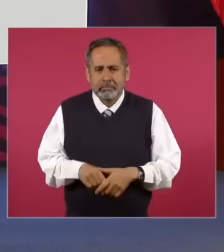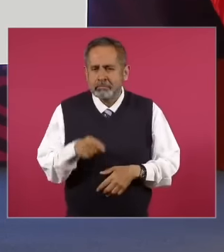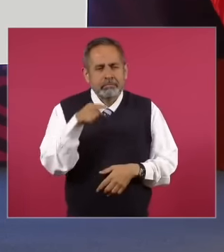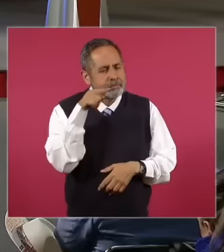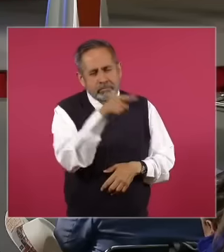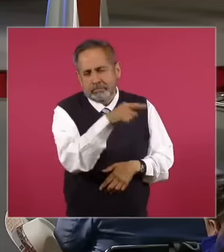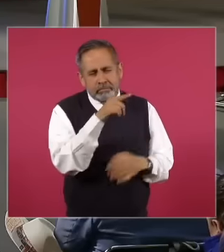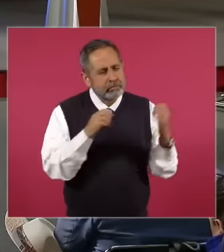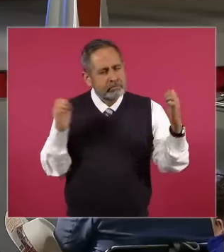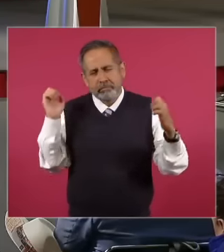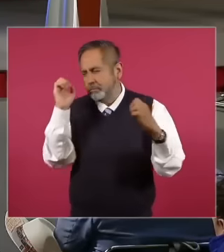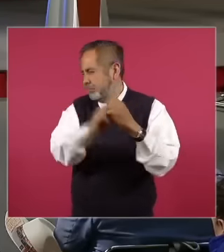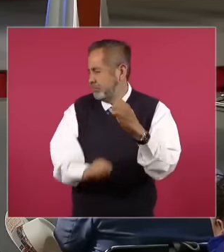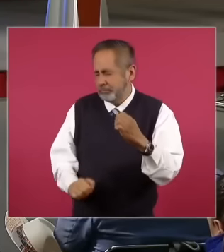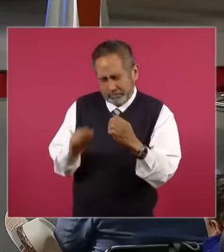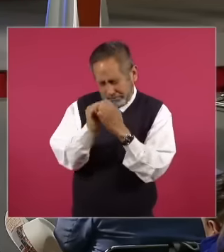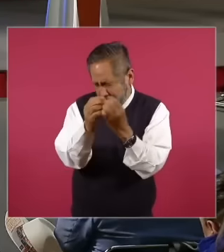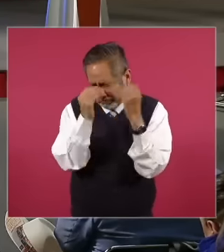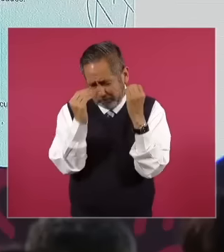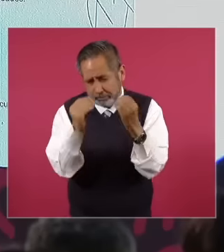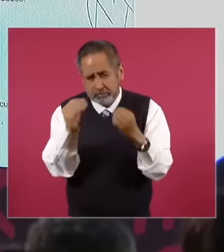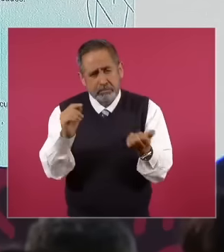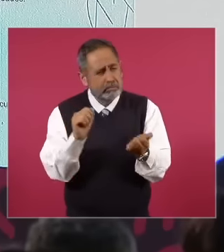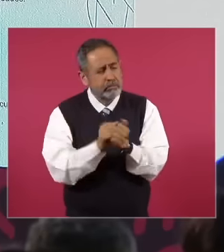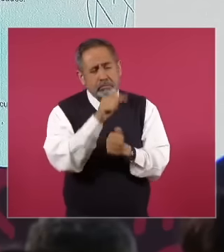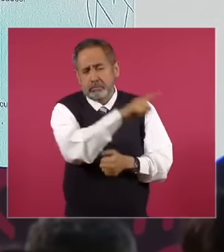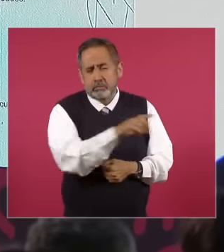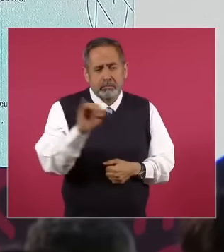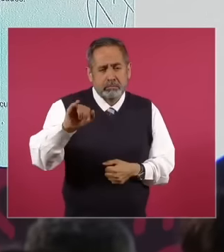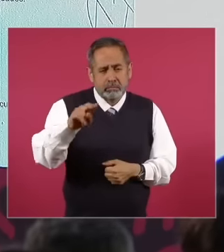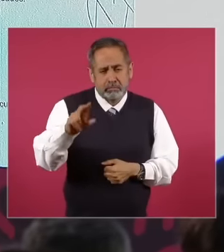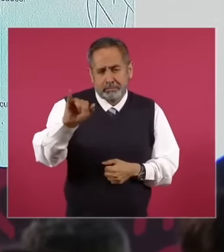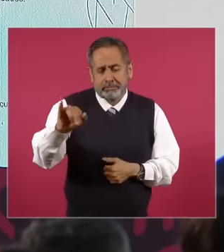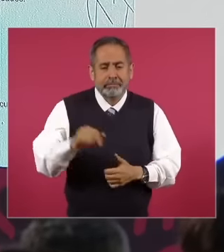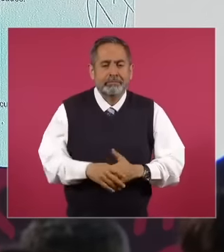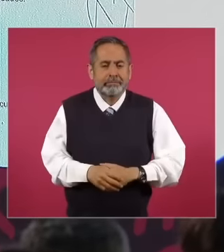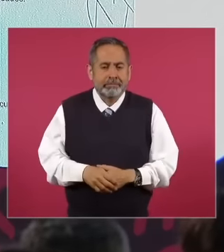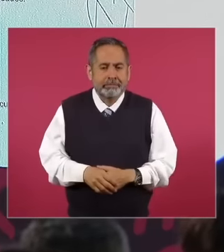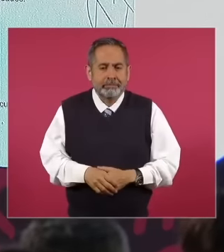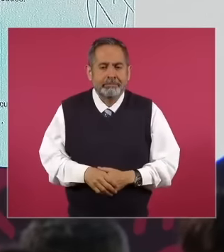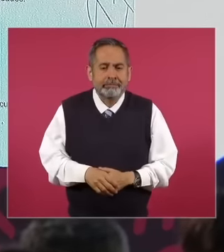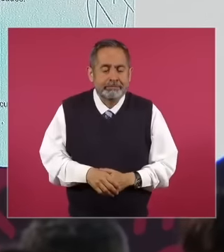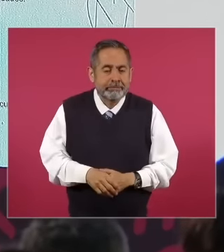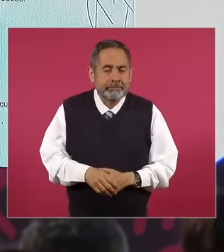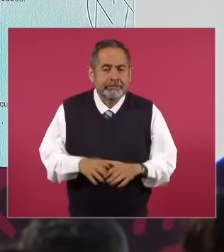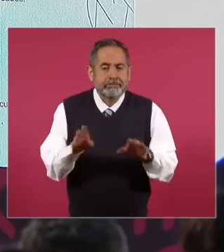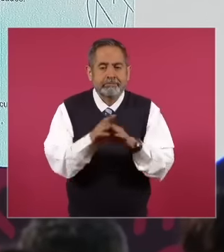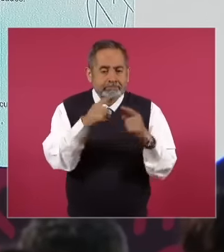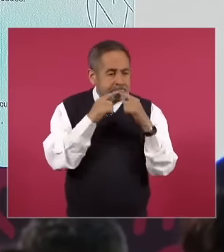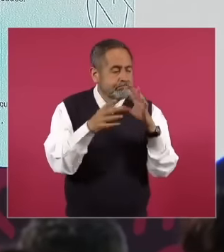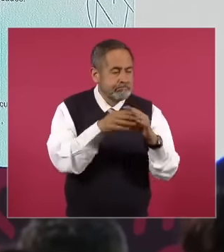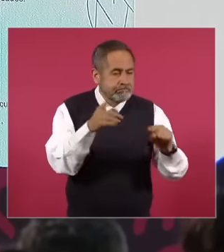story the decentralization of educational infrastructure,